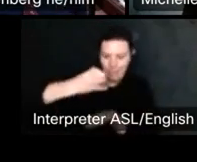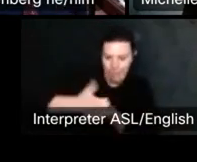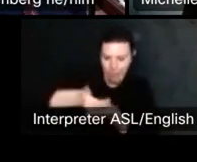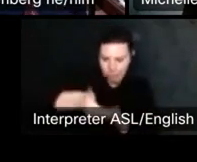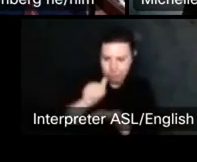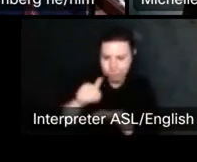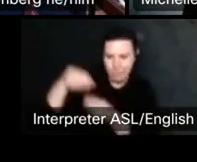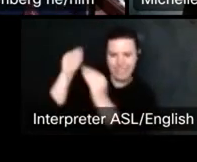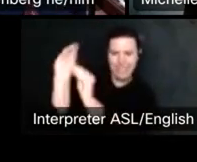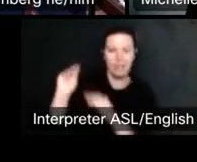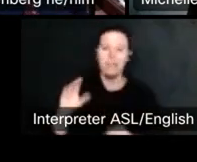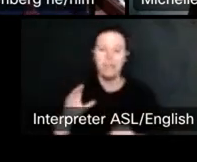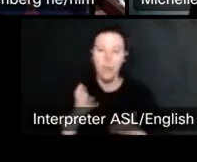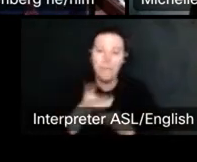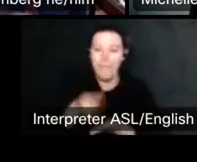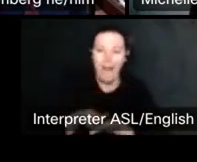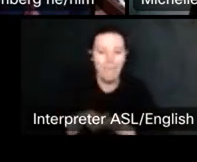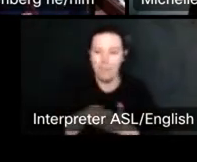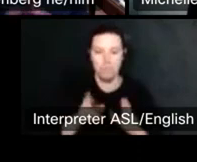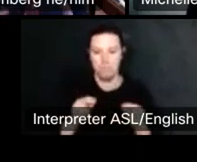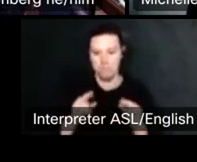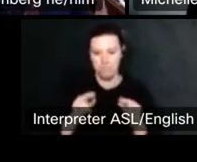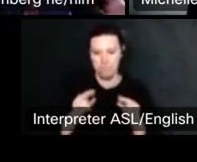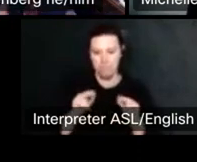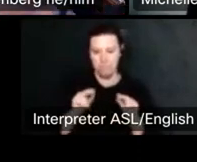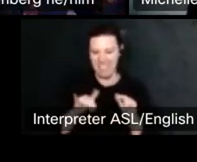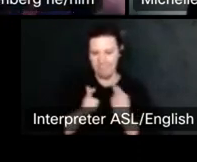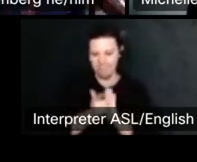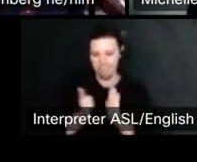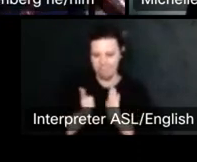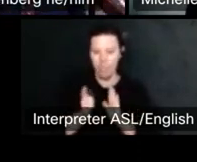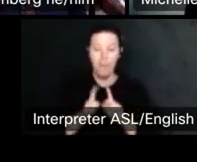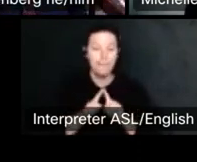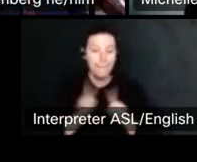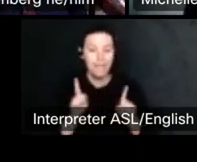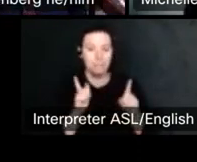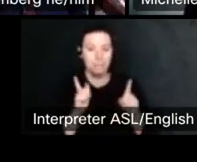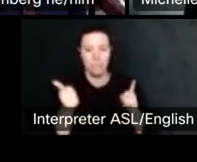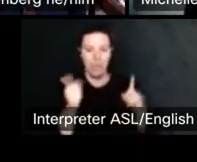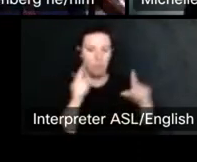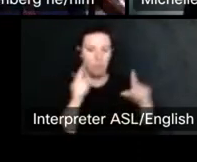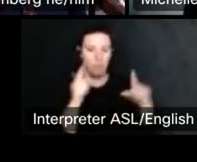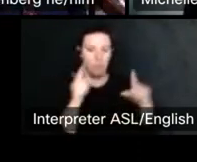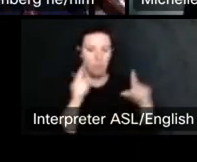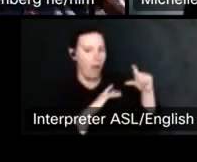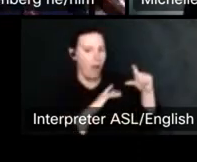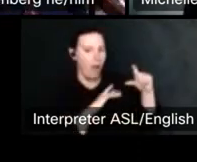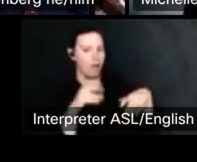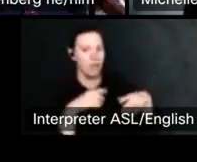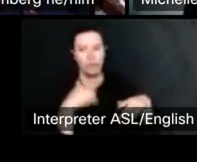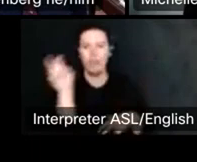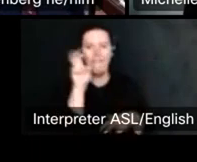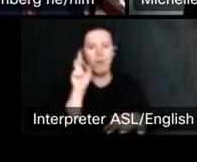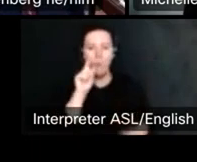But, um, you are allowed to, you are allowed to, like, you know, take pictures and stuff when you travel around and for your own private collection because that's not.